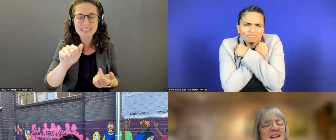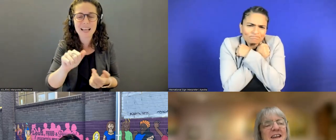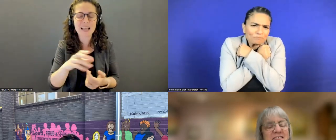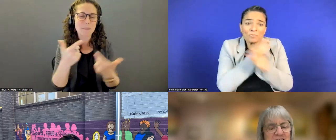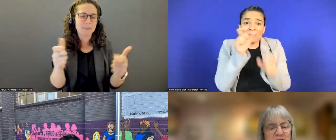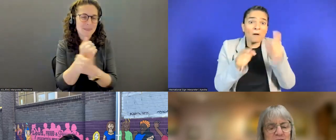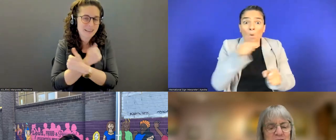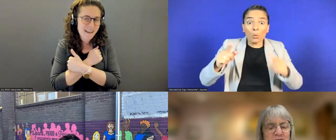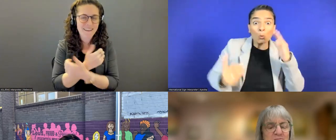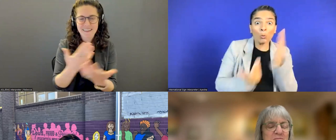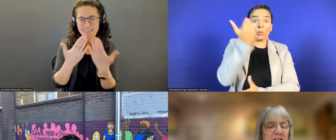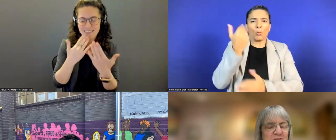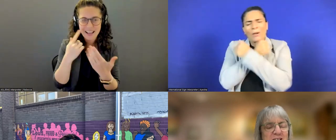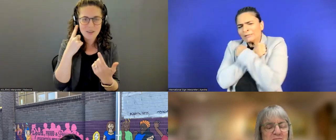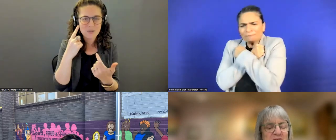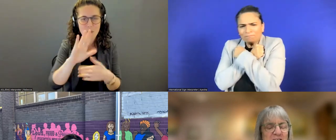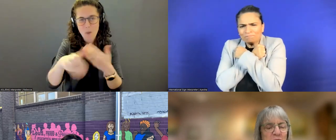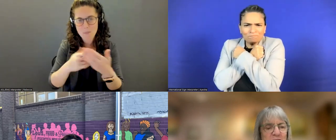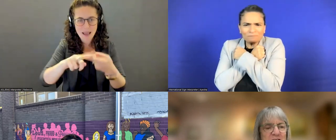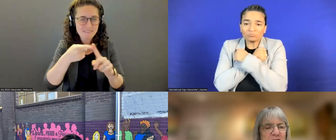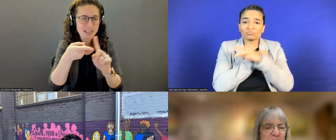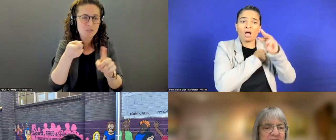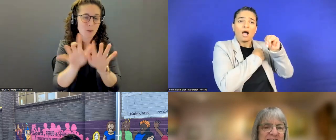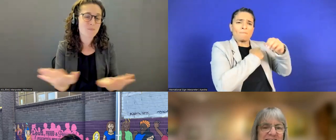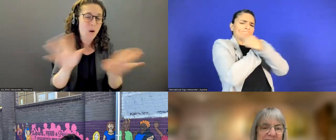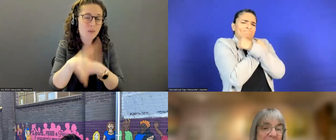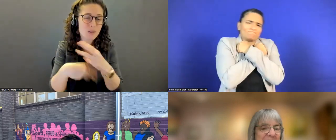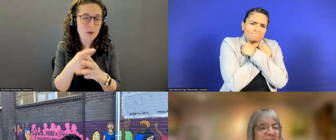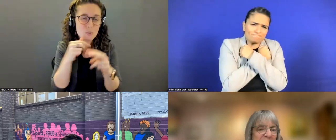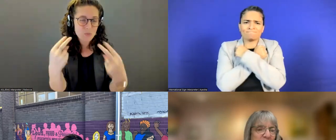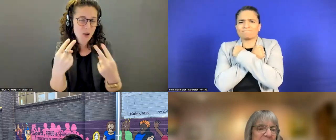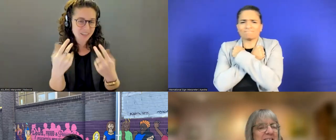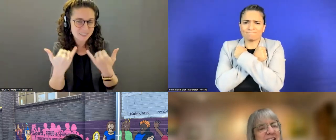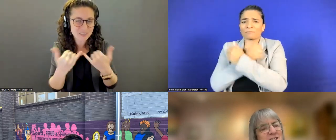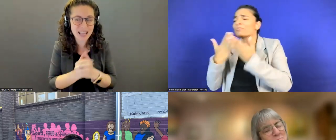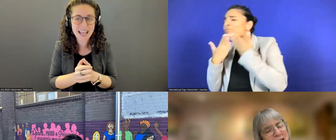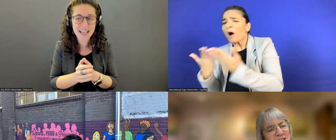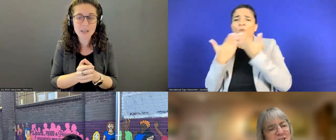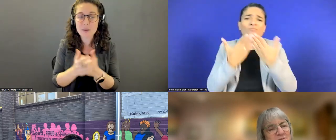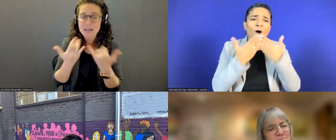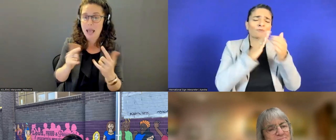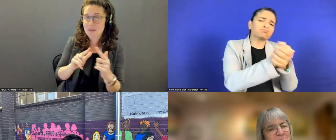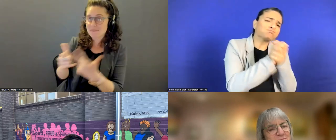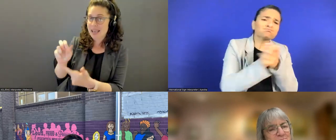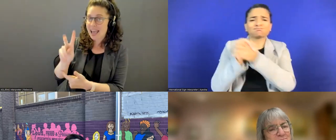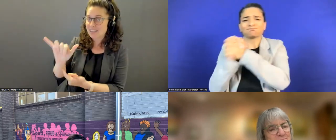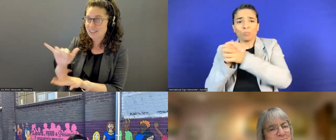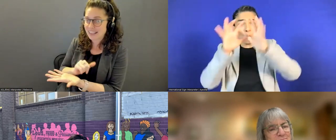and thank you to all of my friends from around the world who are with us today. So with that, Ashley, back to you.